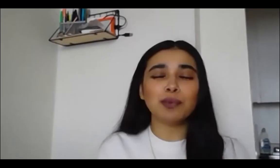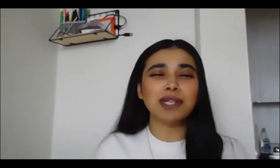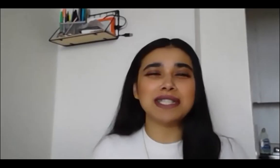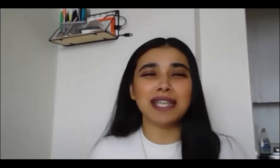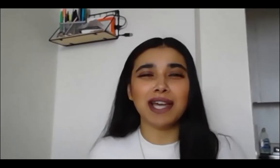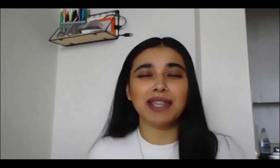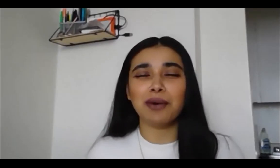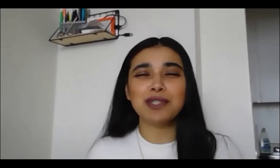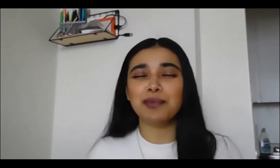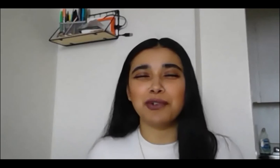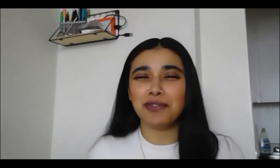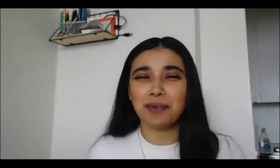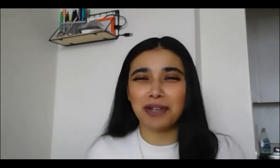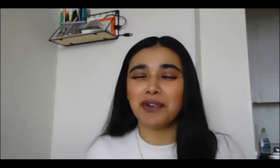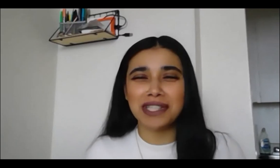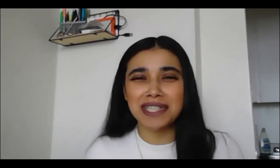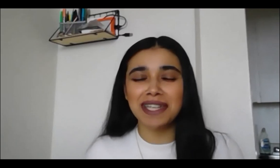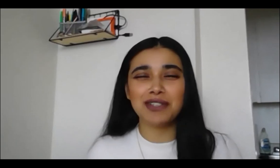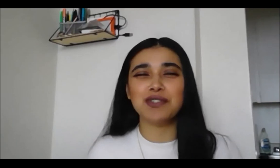I just wanted to say that, that was such a beautiful way of phrasing it and just